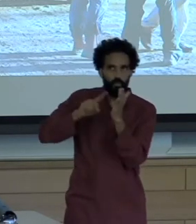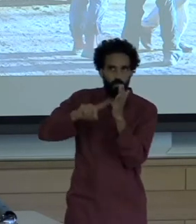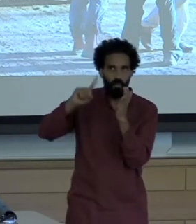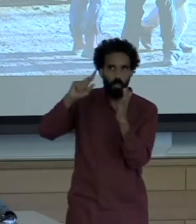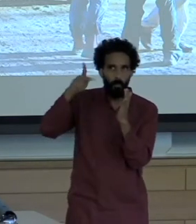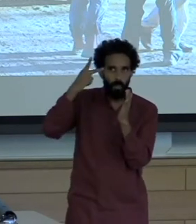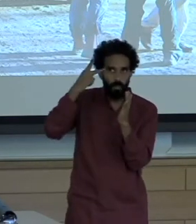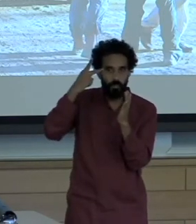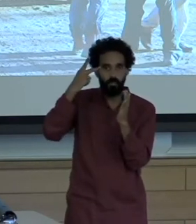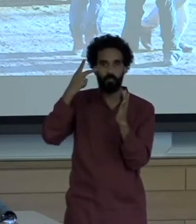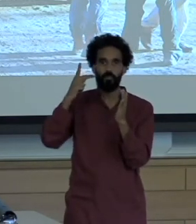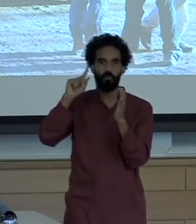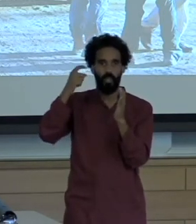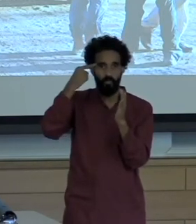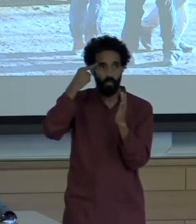mysteriously disappear